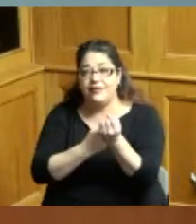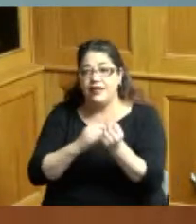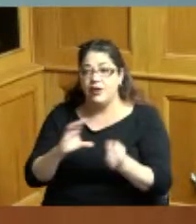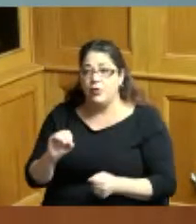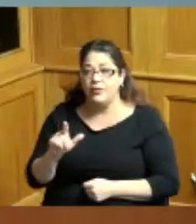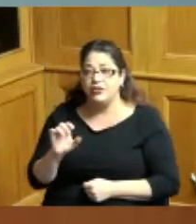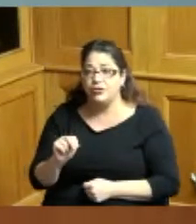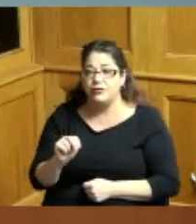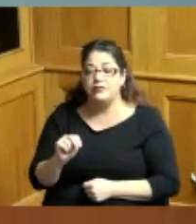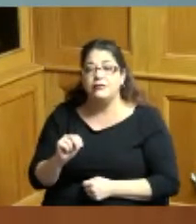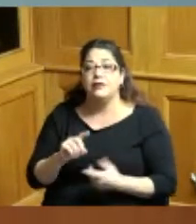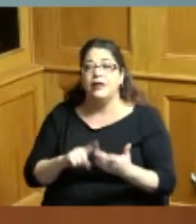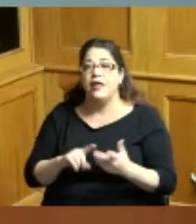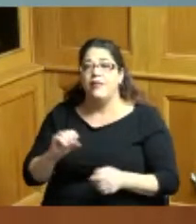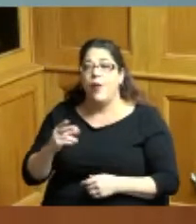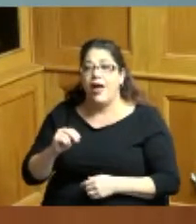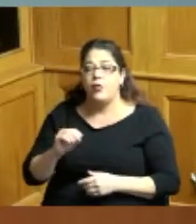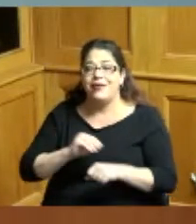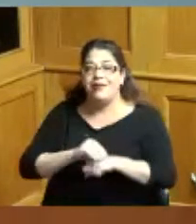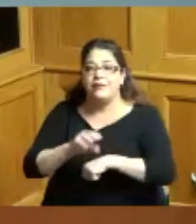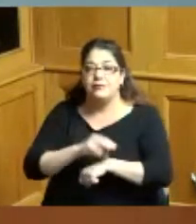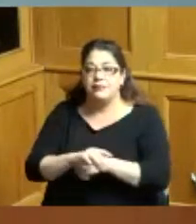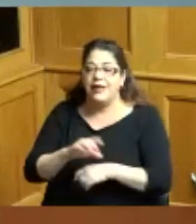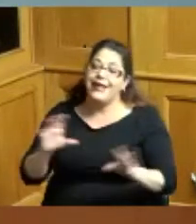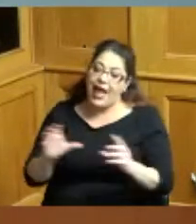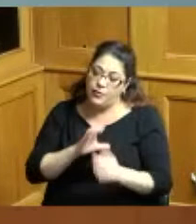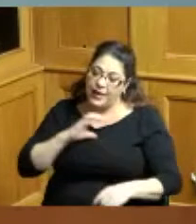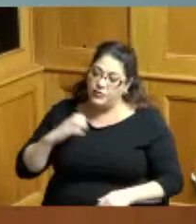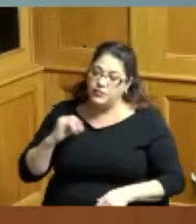in the Ohio council of behavioral health and family services providers